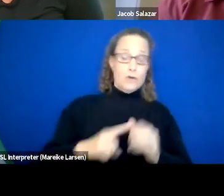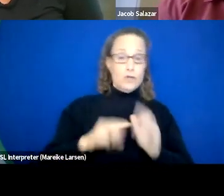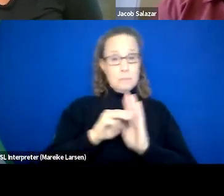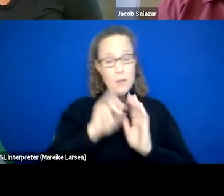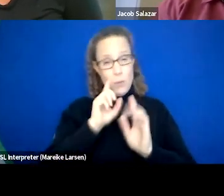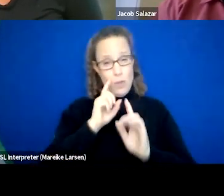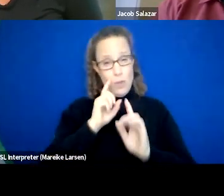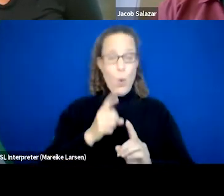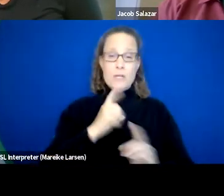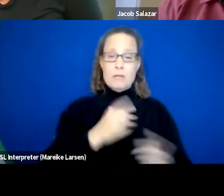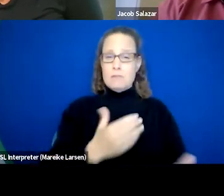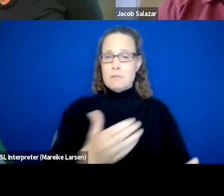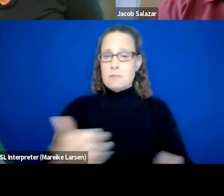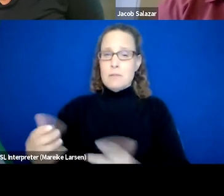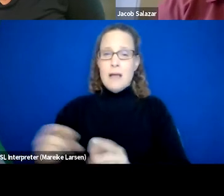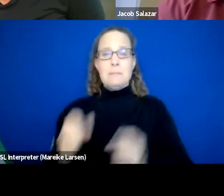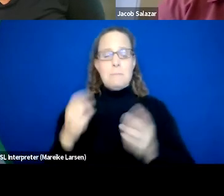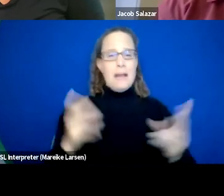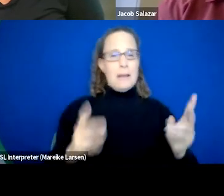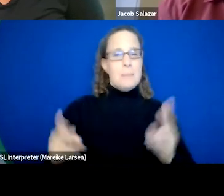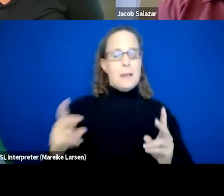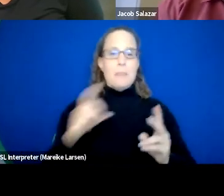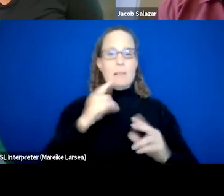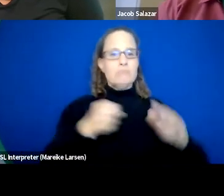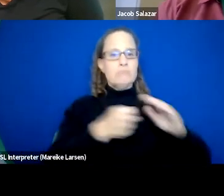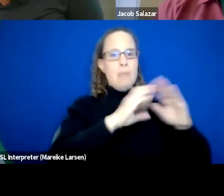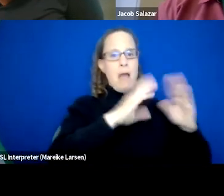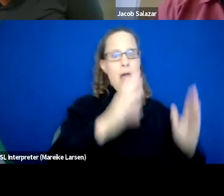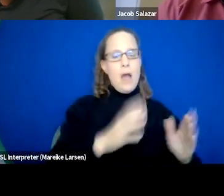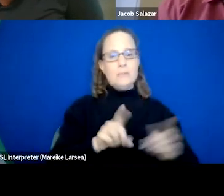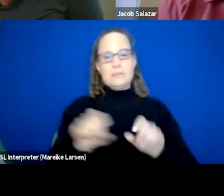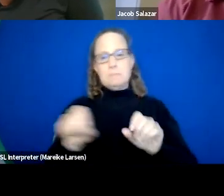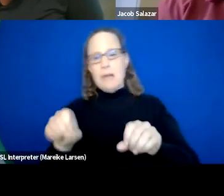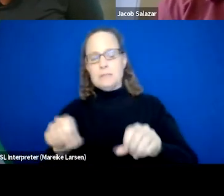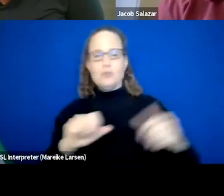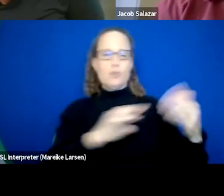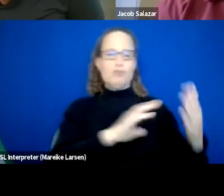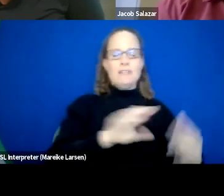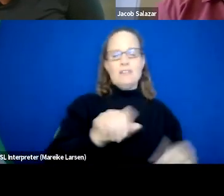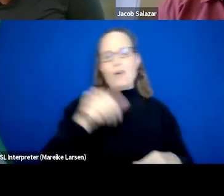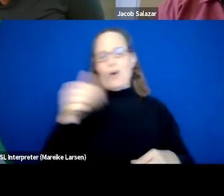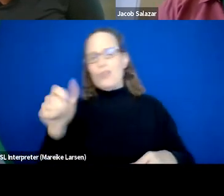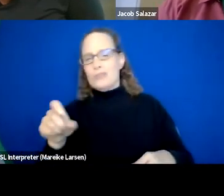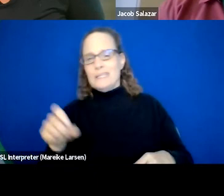as many folks housed as we can, as a means to then address some of their other needs.